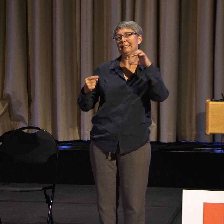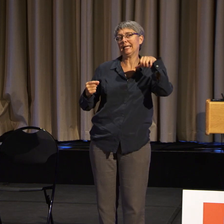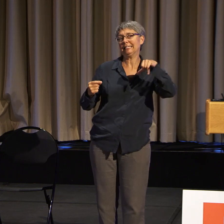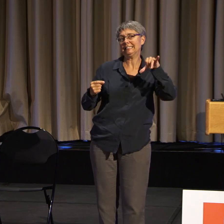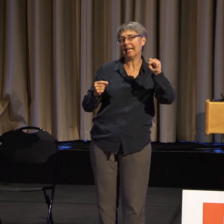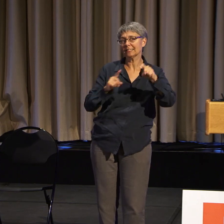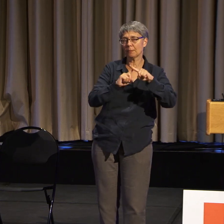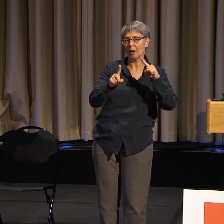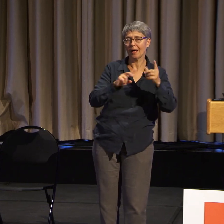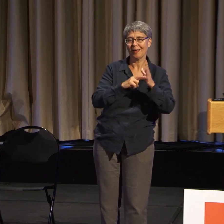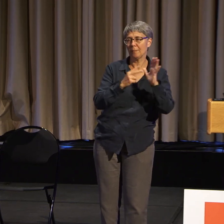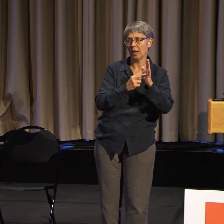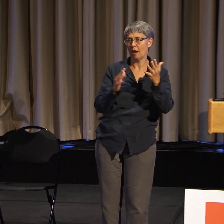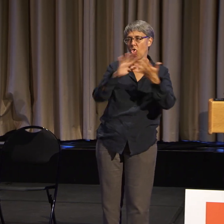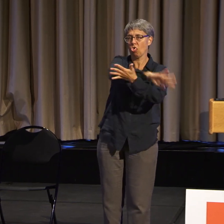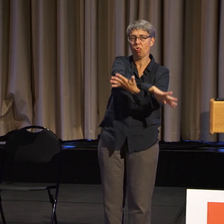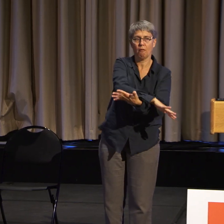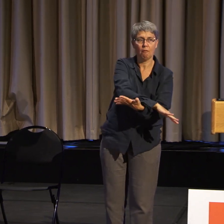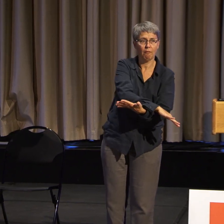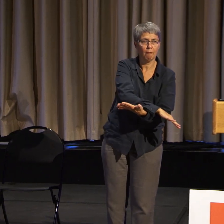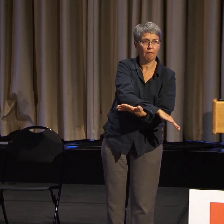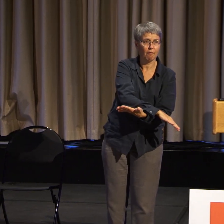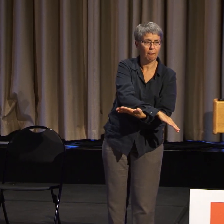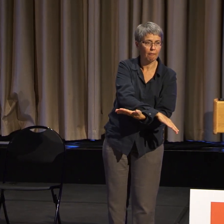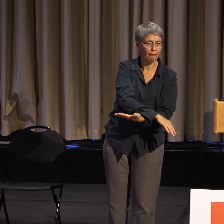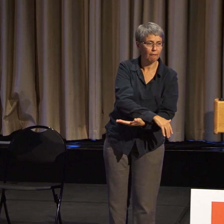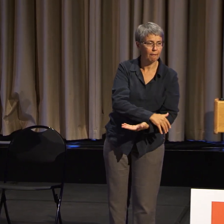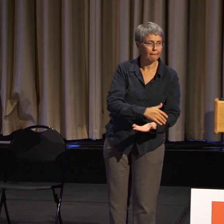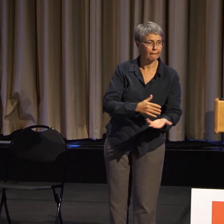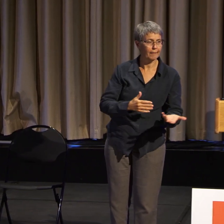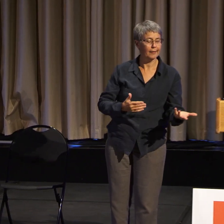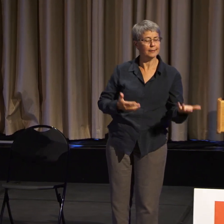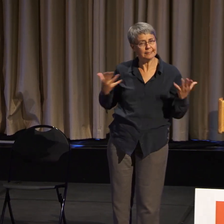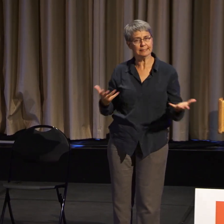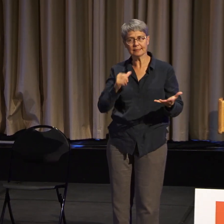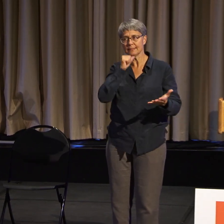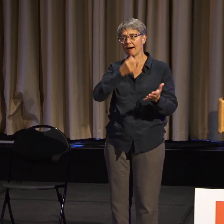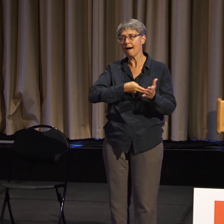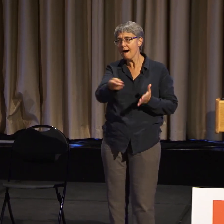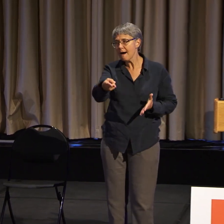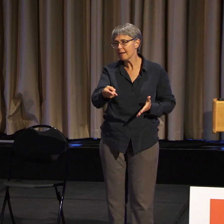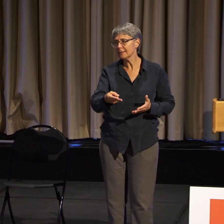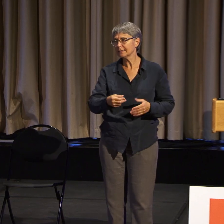not being honest, or they're really not being a champion.